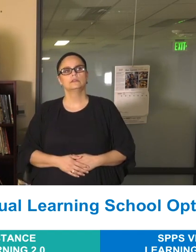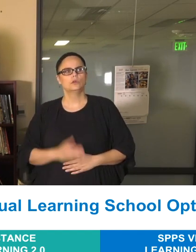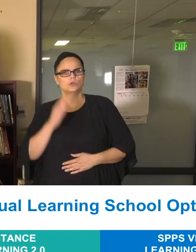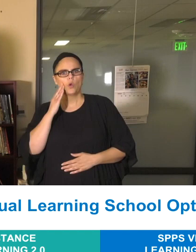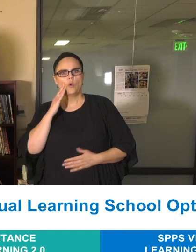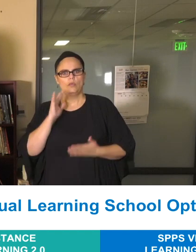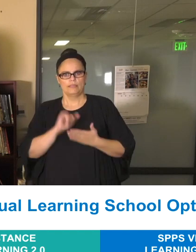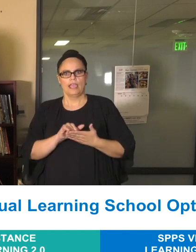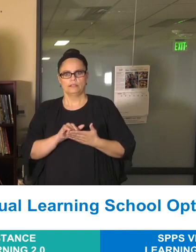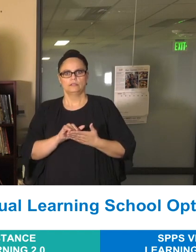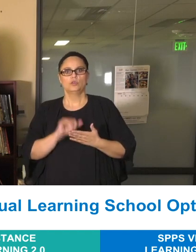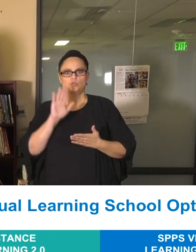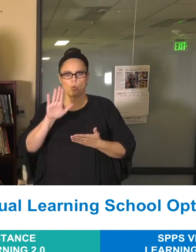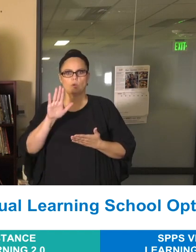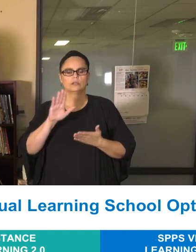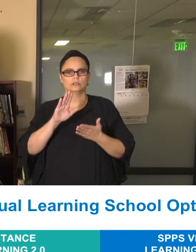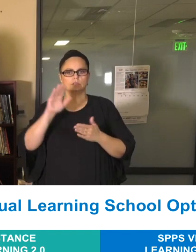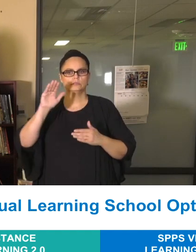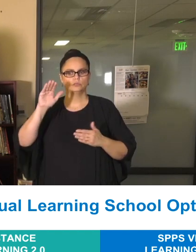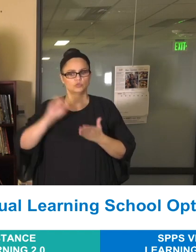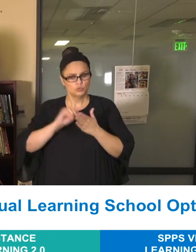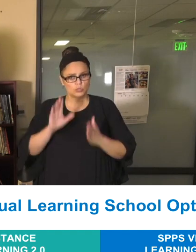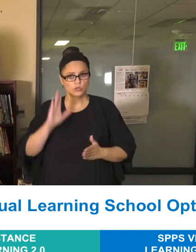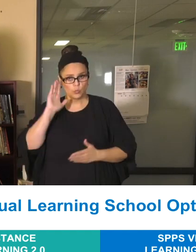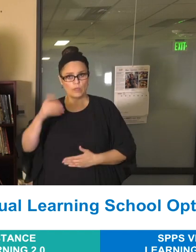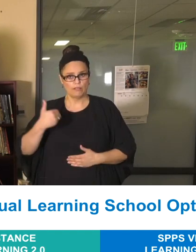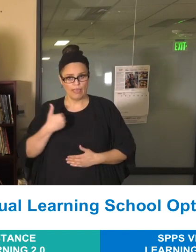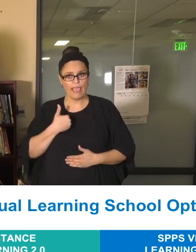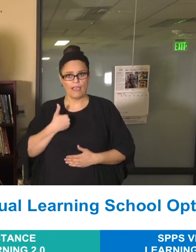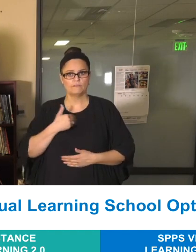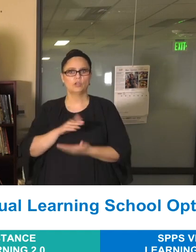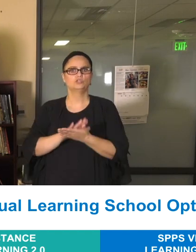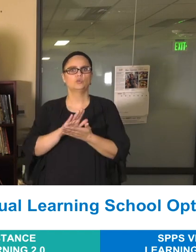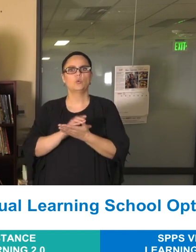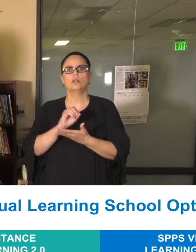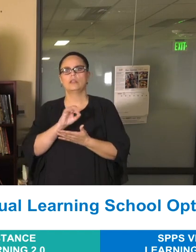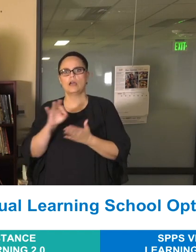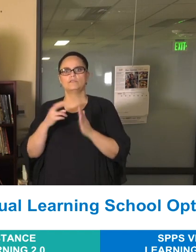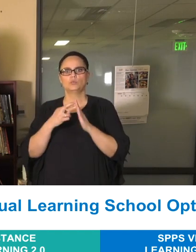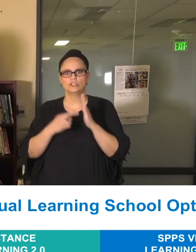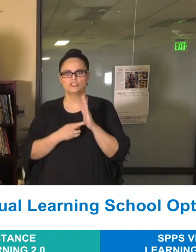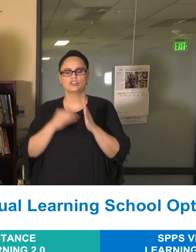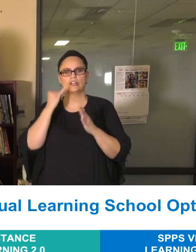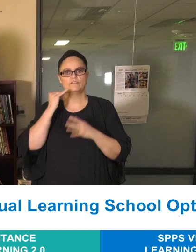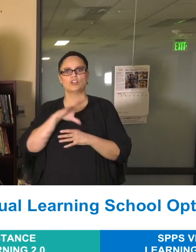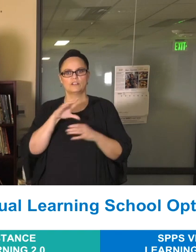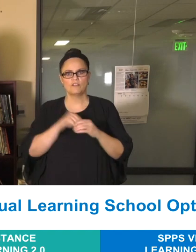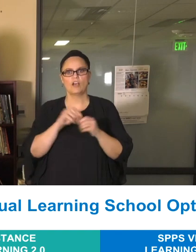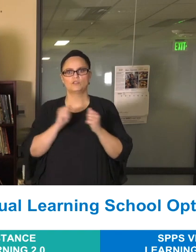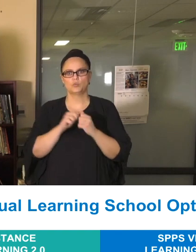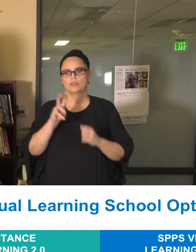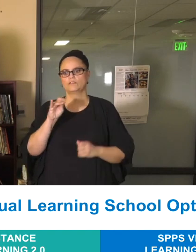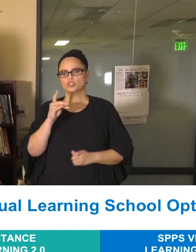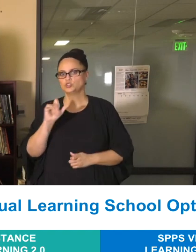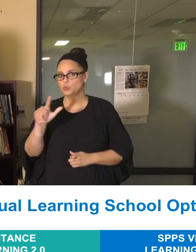a school of register on their enrollment. So if your child is in virtual learning, they will also still be part of their school